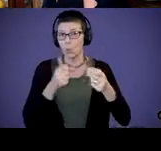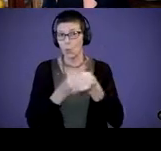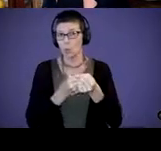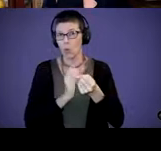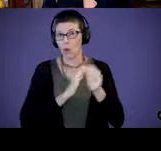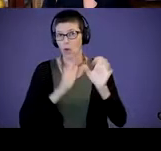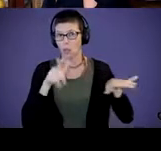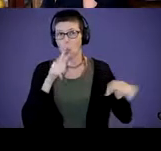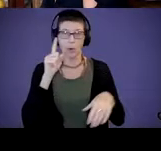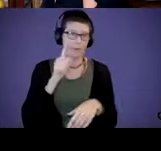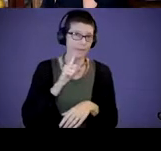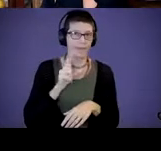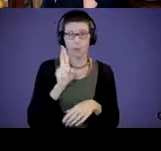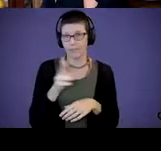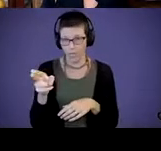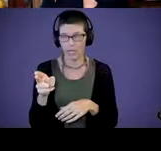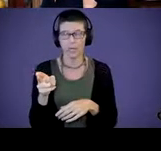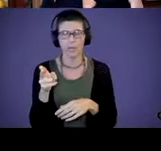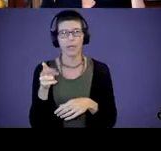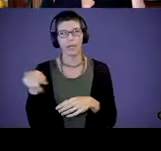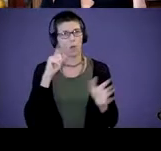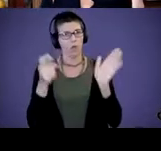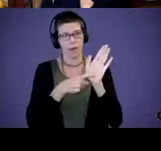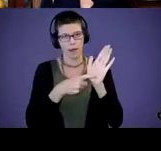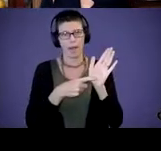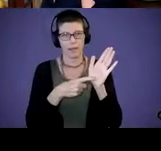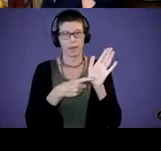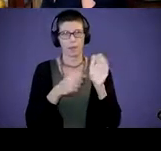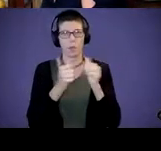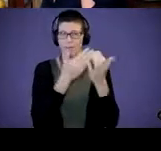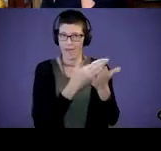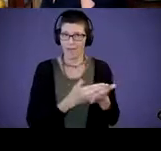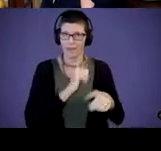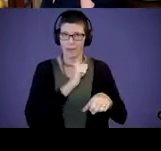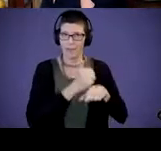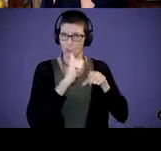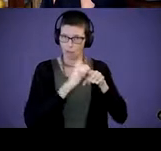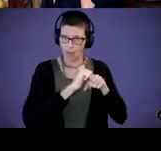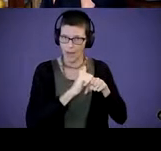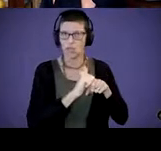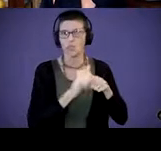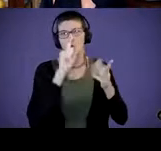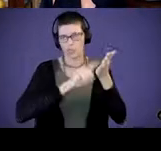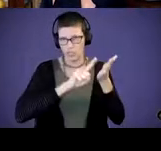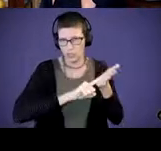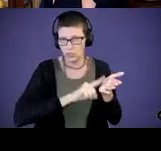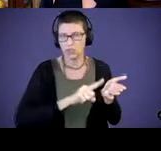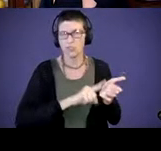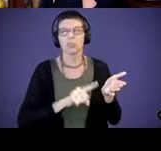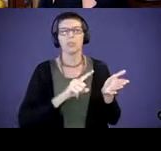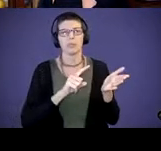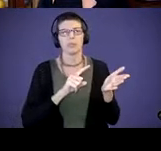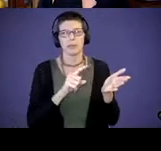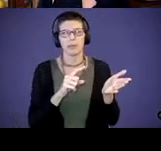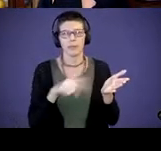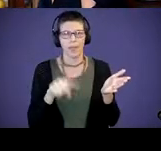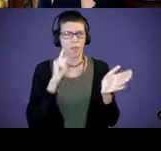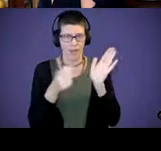for hard of hearing recognize with evidence based practice and research behind it, that cognitively,